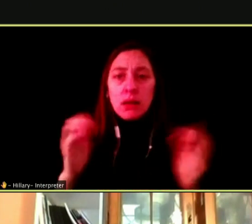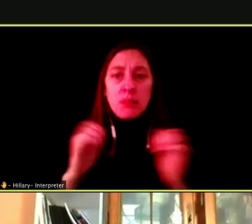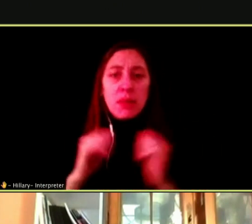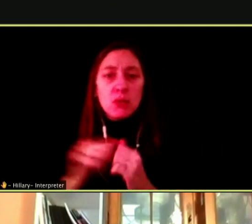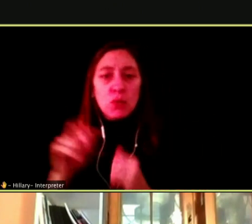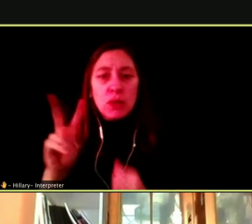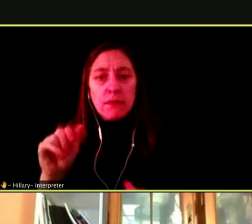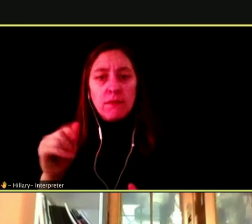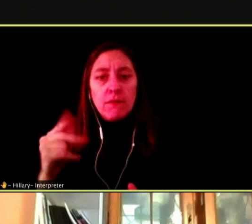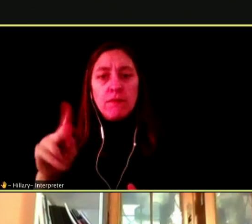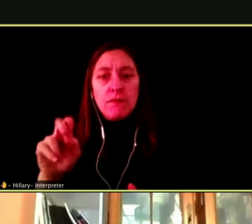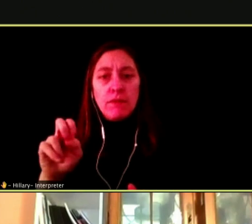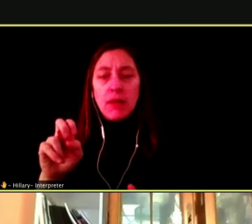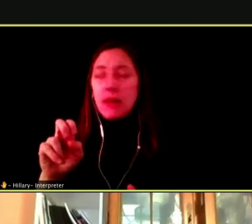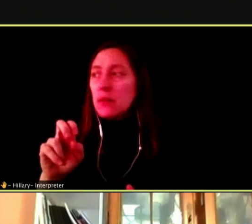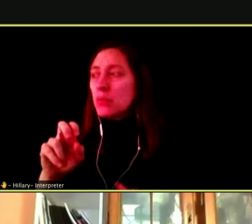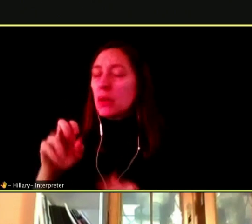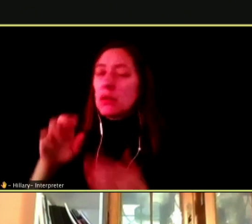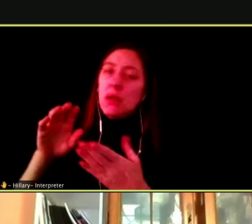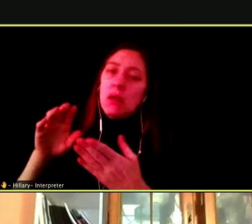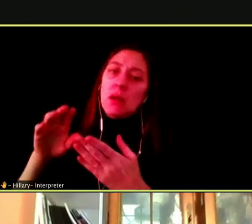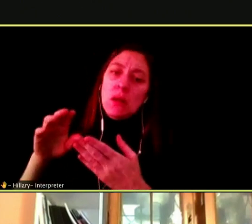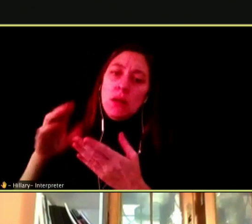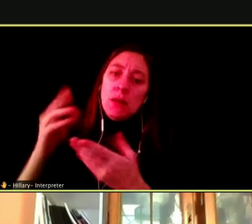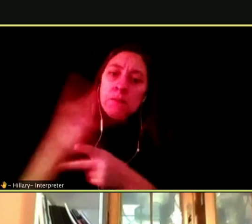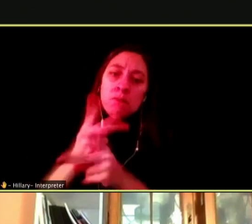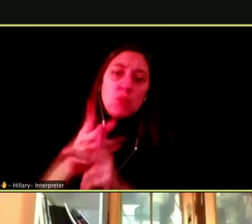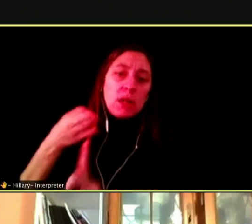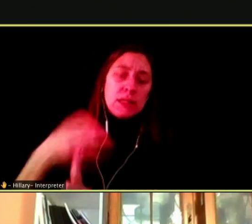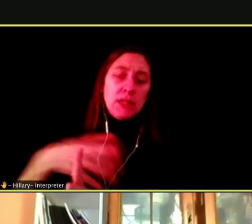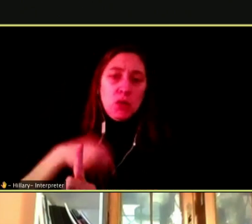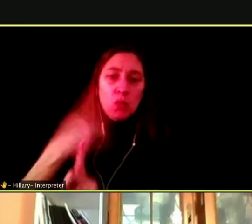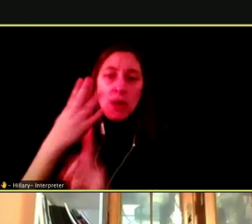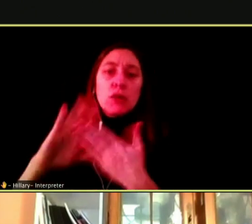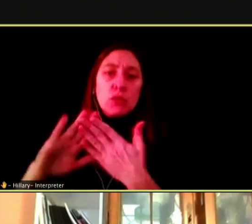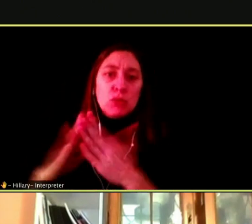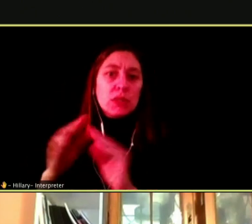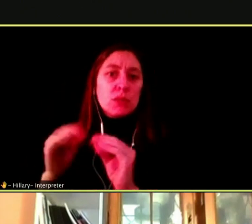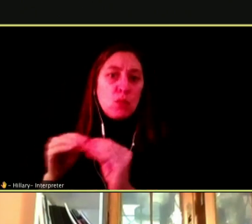IN PREDOMINATELY WHITE COMMUNITIES THROUGH DULLES AGGRESSIVE TARGETING AND COMMUNITIES